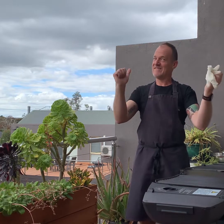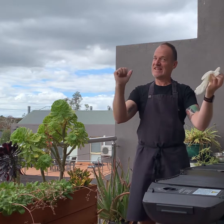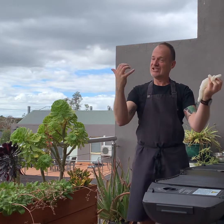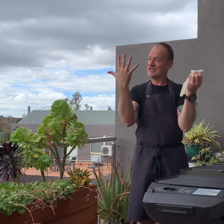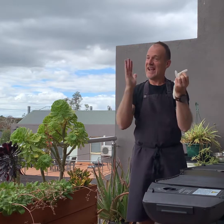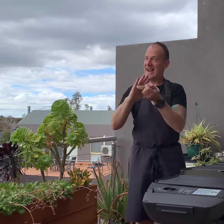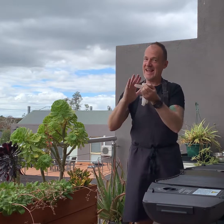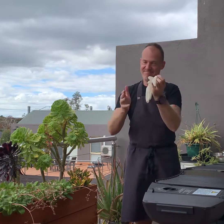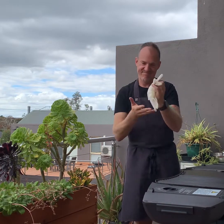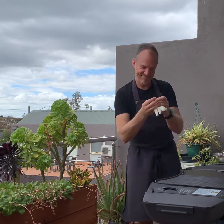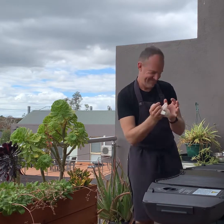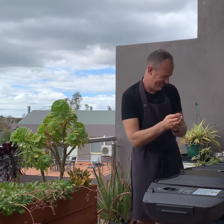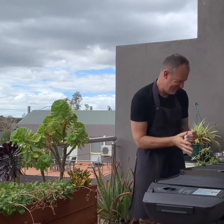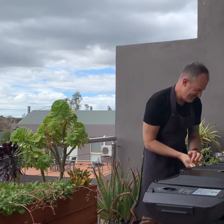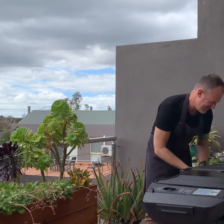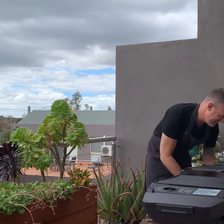Great, all finished and hands clean, too.